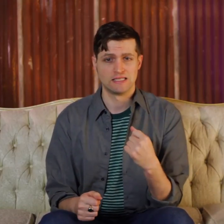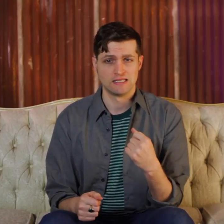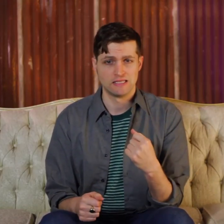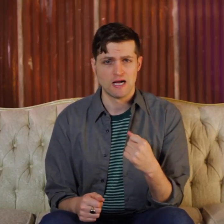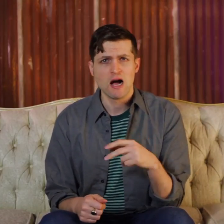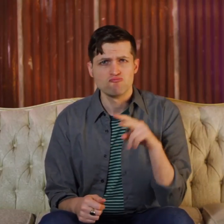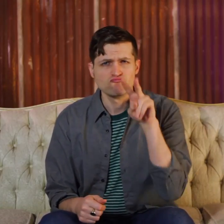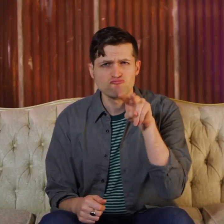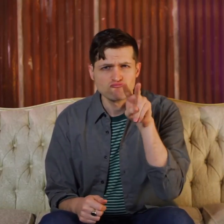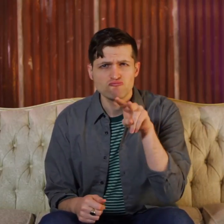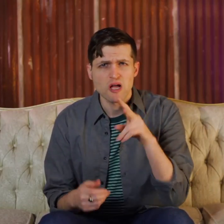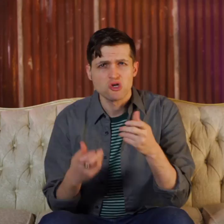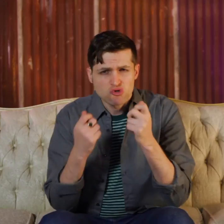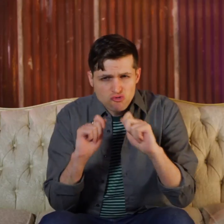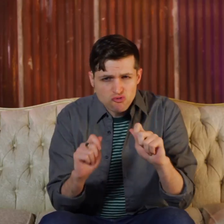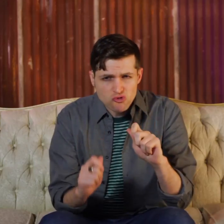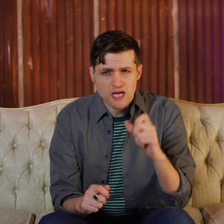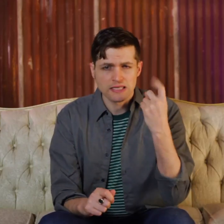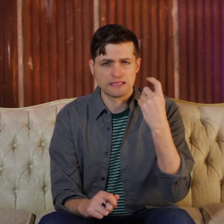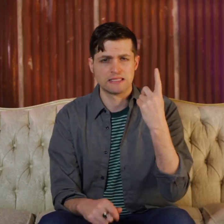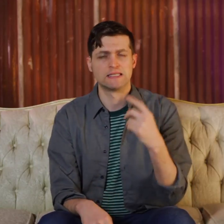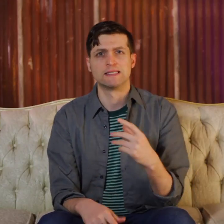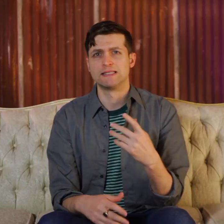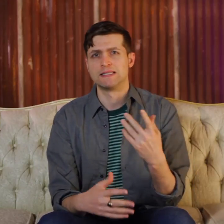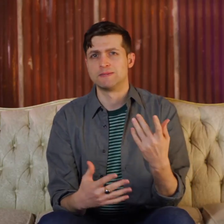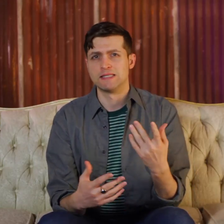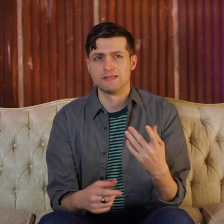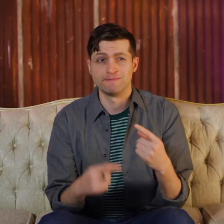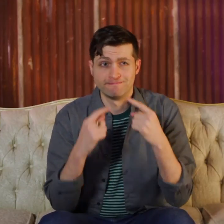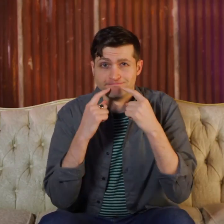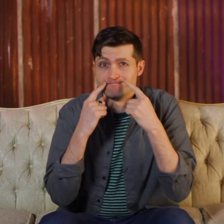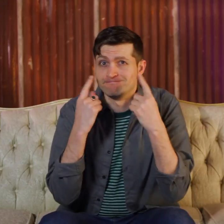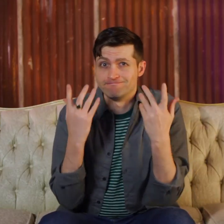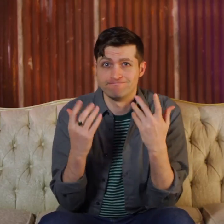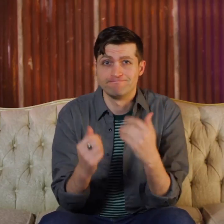I would lipread and try to understand but often I would just simply pretend that I understood.